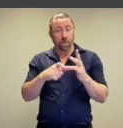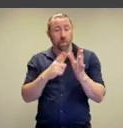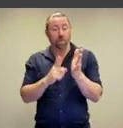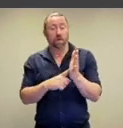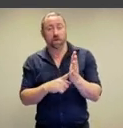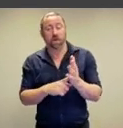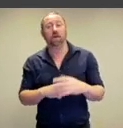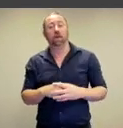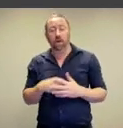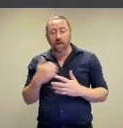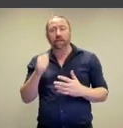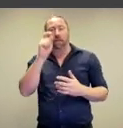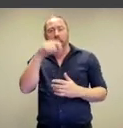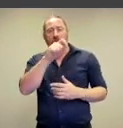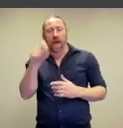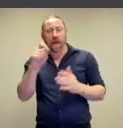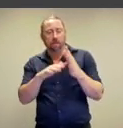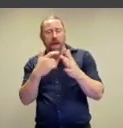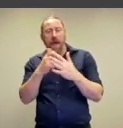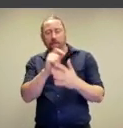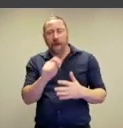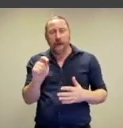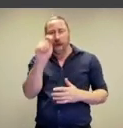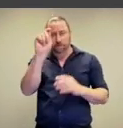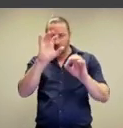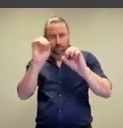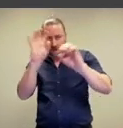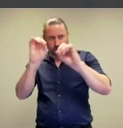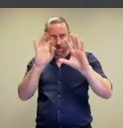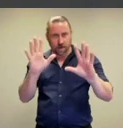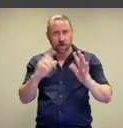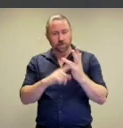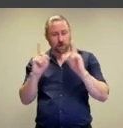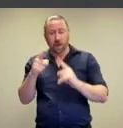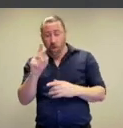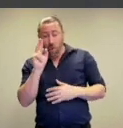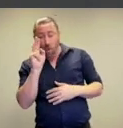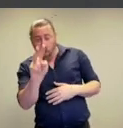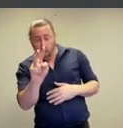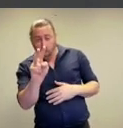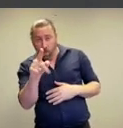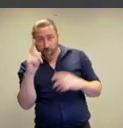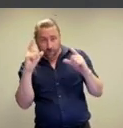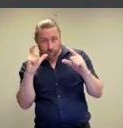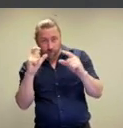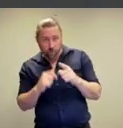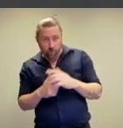who is bringing this long history of mark making into the present. I want you to have a